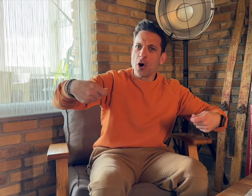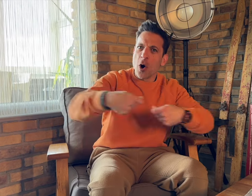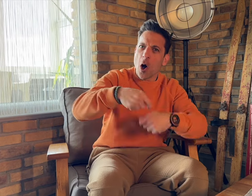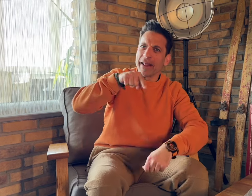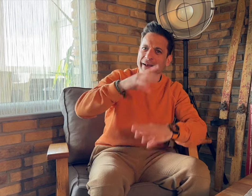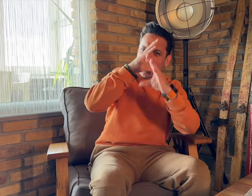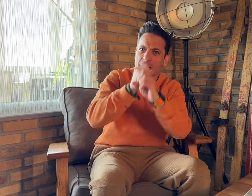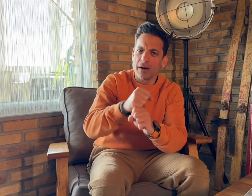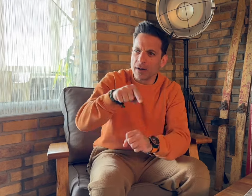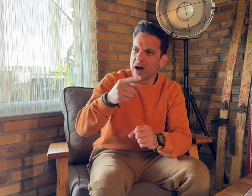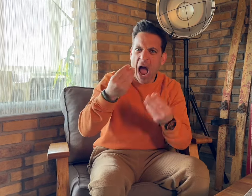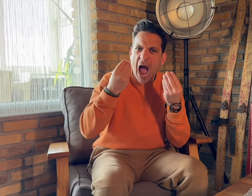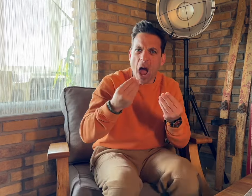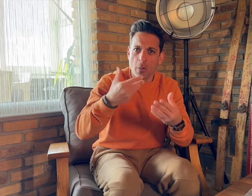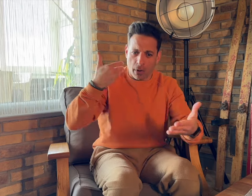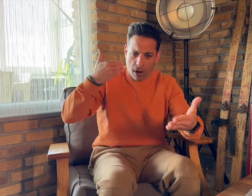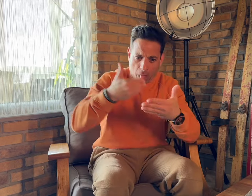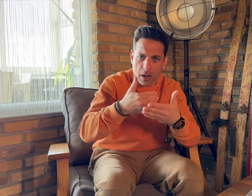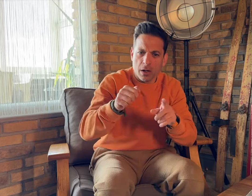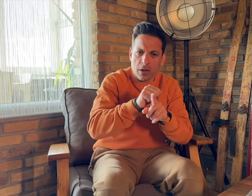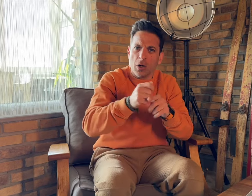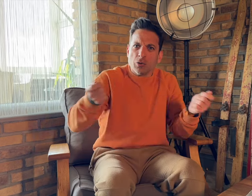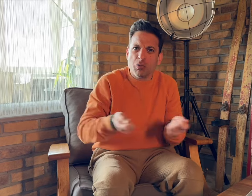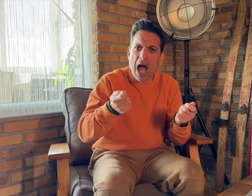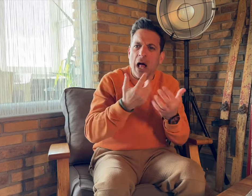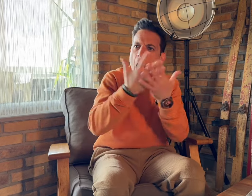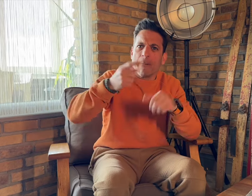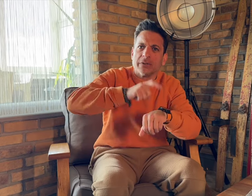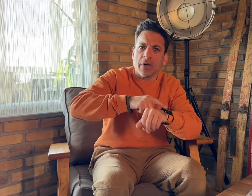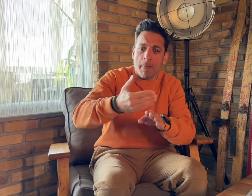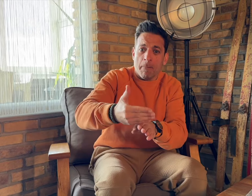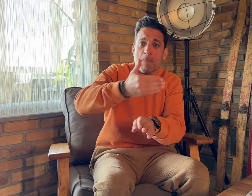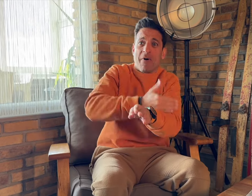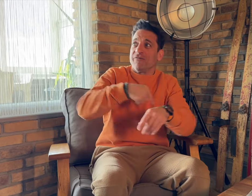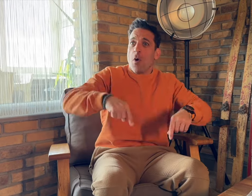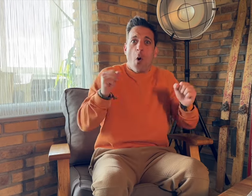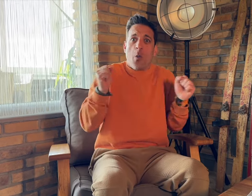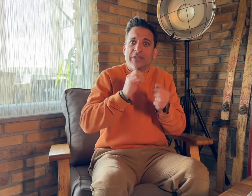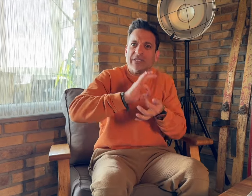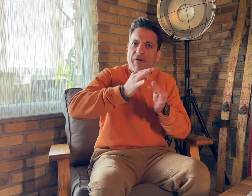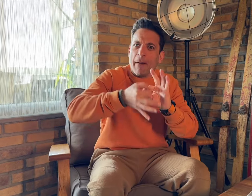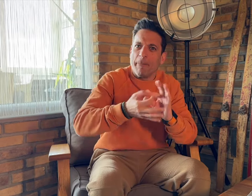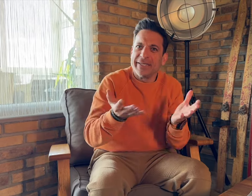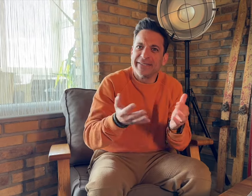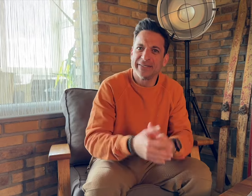to ask the Turkish curling team about how they handled preparation and training for the matches on such a short notice. How did it go?